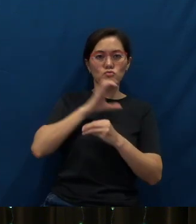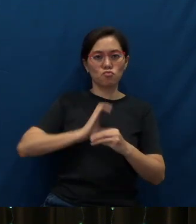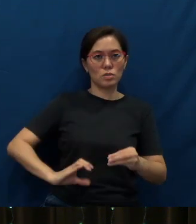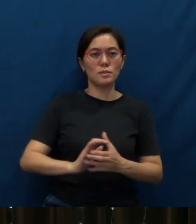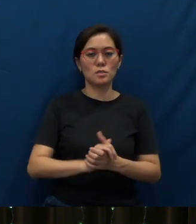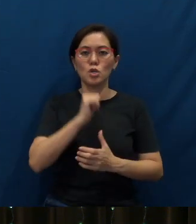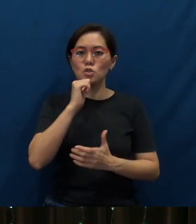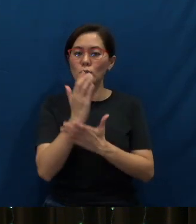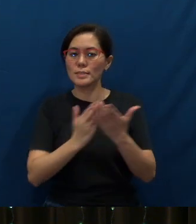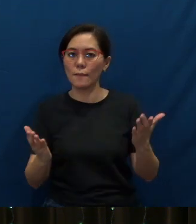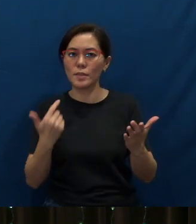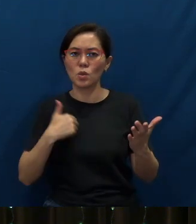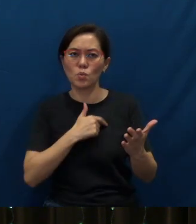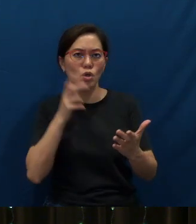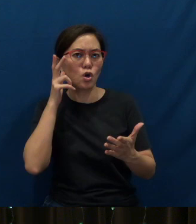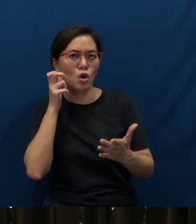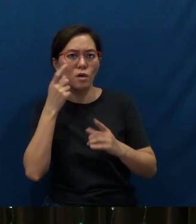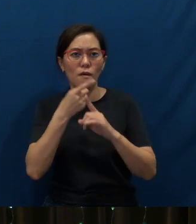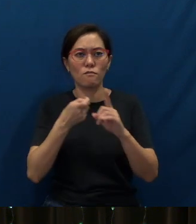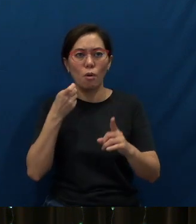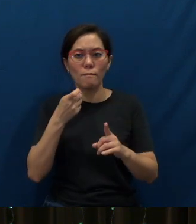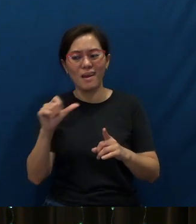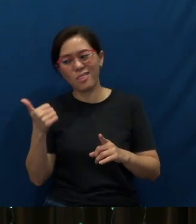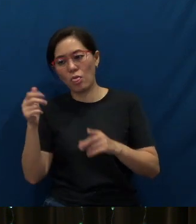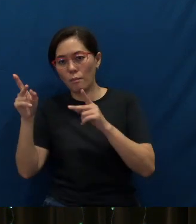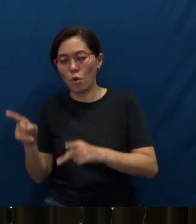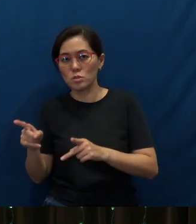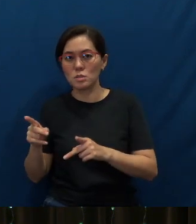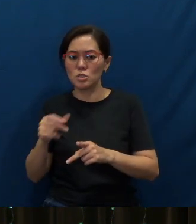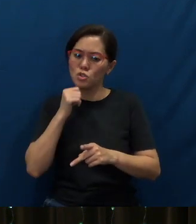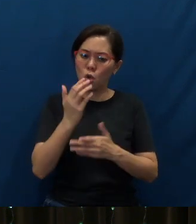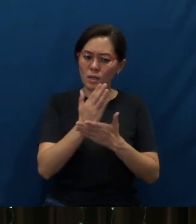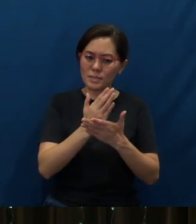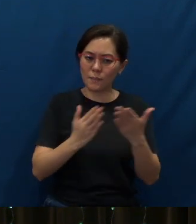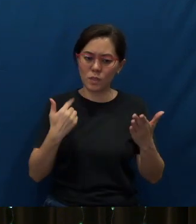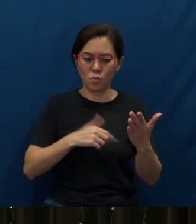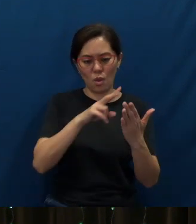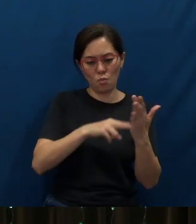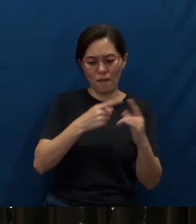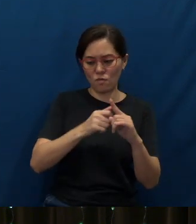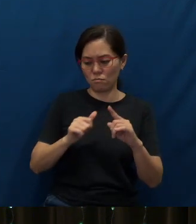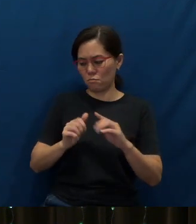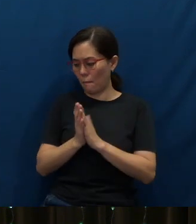Not something we heard from someone else, not something you read from books alone,